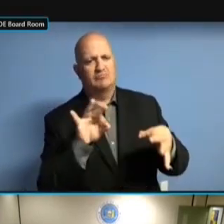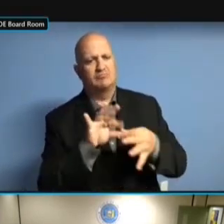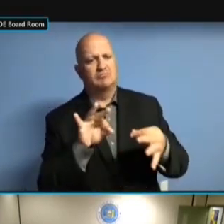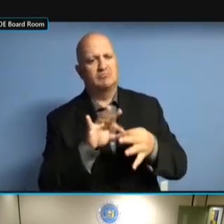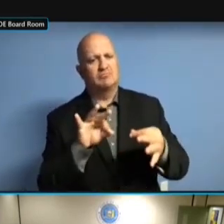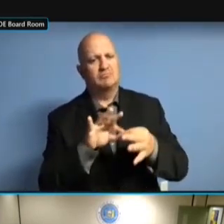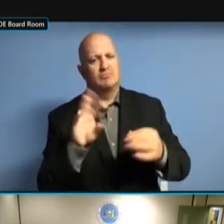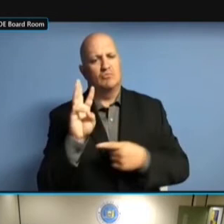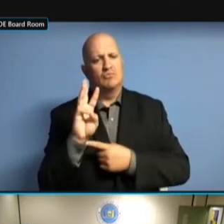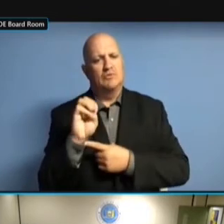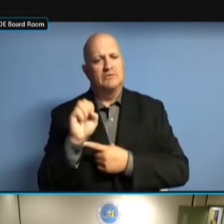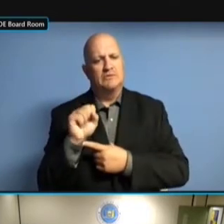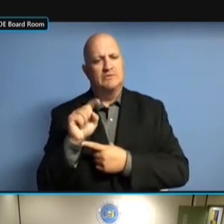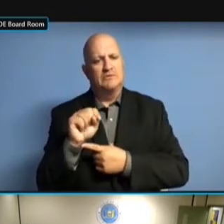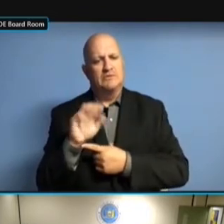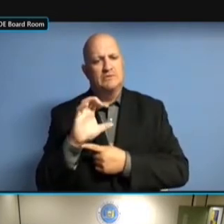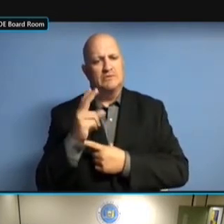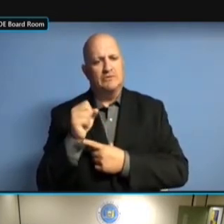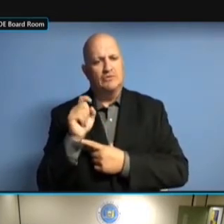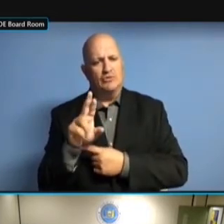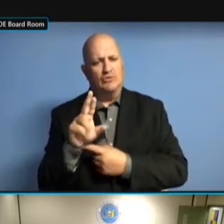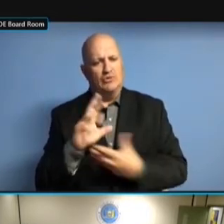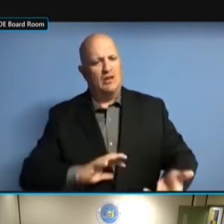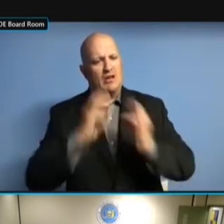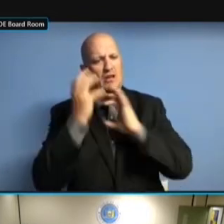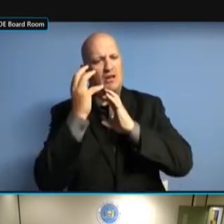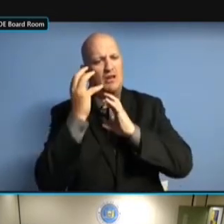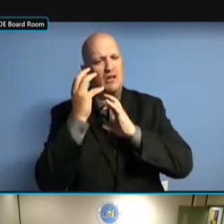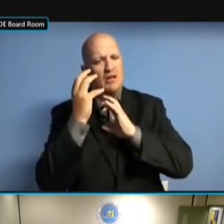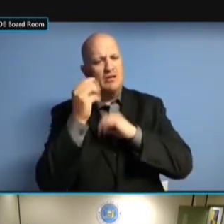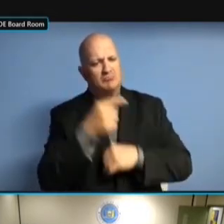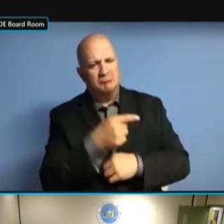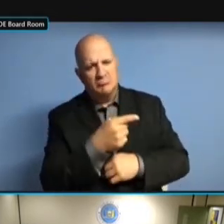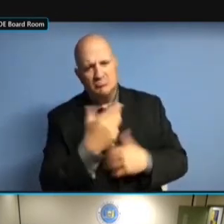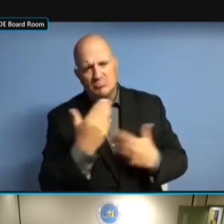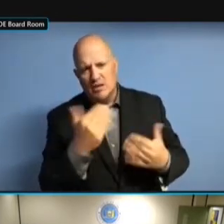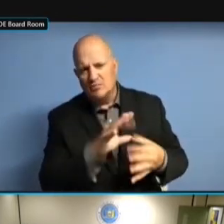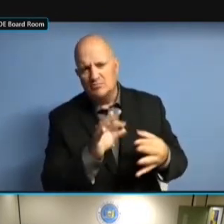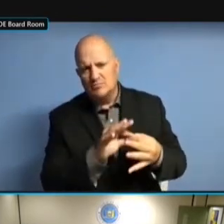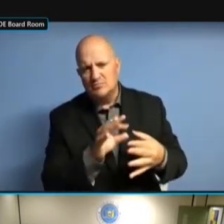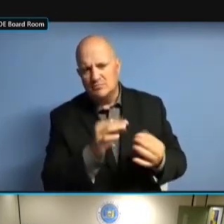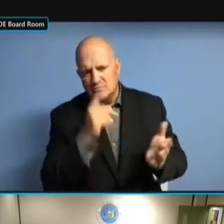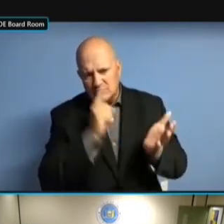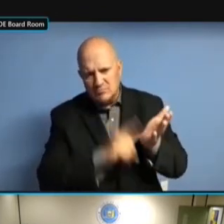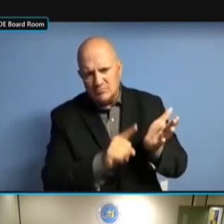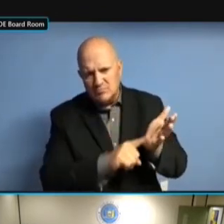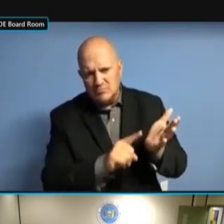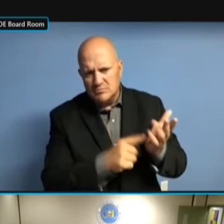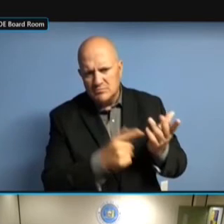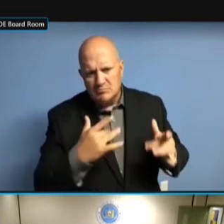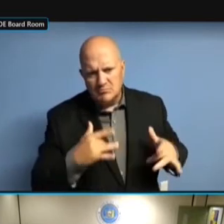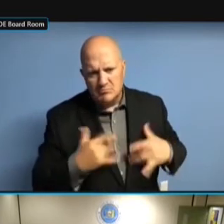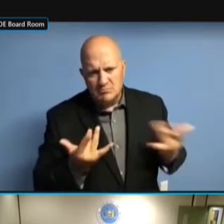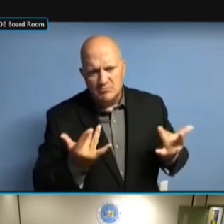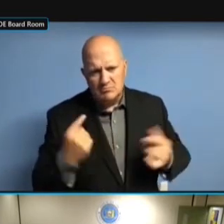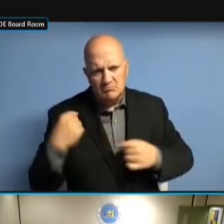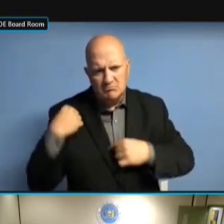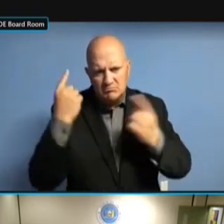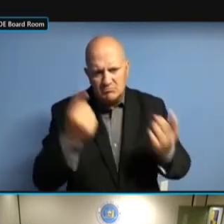INVESTIGATION OF THE WESTCHESTER ANOMALIES FROM THE -- INVESTIGATION OF THE WESTCHESTER ANOMALIES FROM THE -- I INVESTIGATION OF THE WESTCHESTER ANOMALIES FROM THE -- I MEAN, ANOMALIES FROM THE -- I MEAN, ANOMALIES FROM THE -- I MEAN, THIS ANOMALIES FROM THE -- I MEAN, THIS IS ANOMALIES FROM THE -- I MEAN, THIS IS A ANOMALIES FROM THE -- I MEAN, THIS IS A LONG ANOMALIES FROM THE -- I MEAN, THIS IS A LONG TIME ANOMALIES FROM THE -- I MEAN, THIS IS A LONG TIME PENDING ANOMALIES FROM THE -- I MEAN, THIS IS A LONG TIME PENDING NOW. THIS IS A LONG TIME PENDING NOW. THIS IS A LONG TIME PENDING NOW. BUT, THIS IS A LONG TIME PENDING NOW. BUT, YOU THIS IS A LONG TIME PENDING NOW. BUT, YOU KNOW, THIS IS A LONG TIME PENDING NOW. BUT, YOU KNOW, I